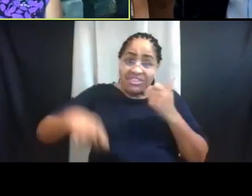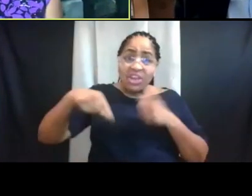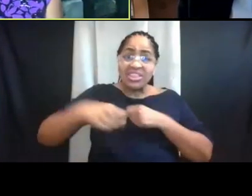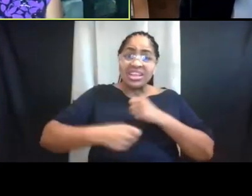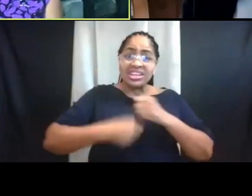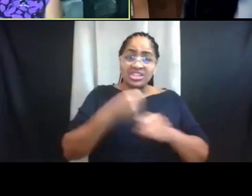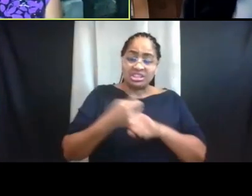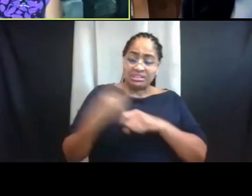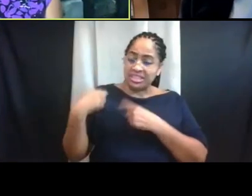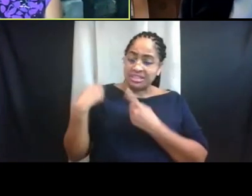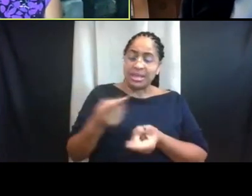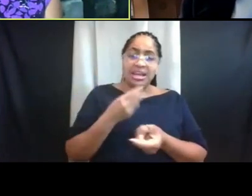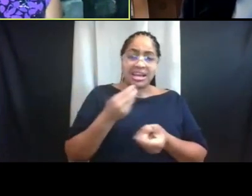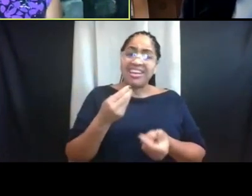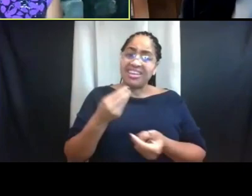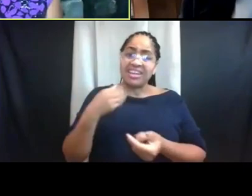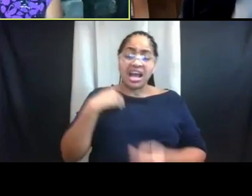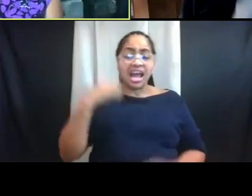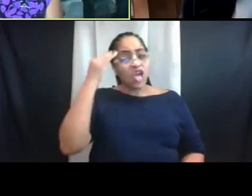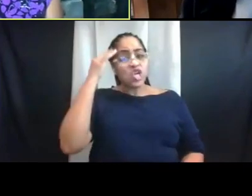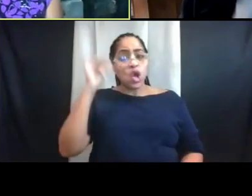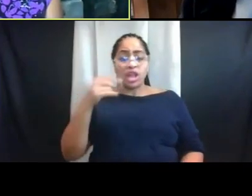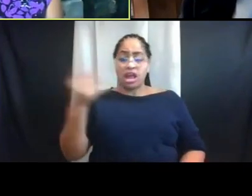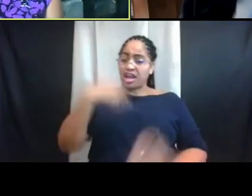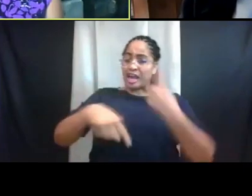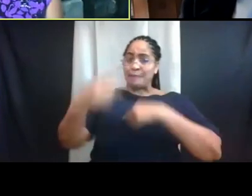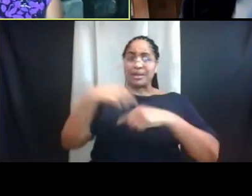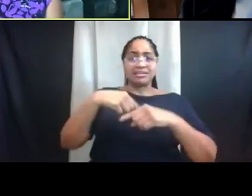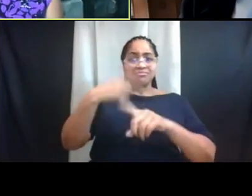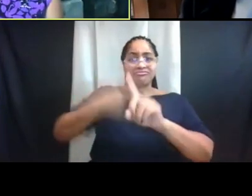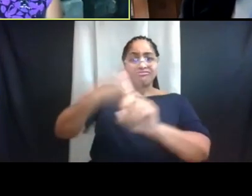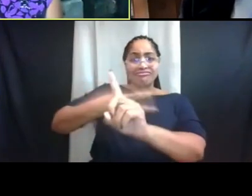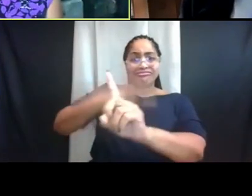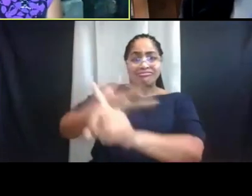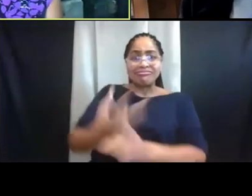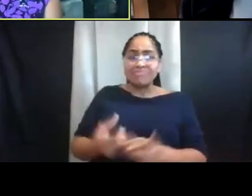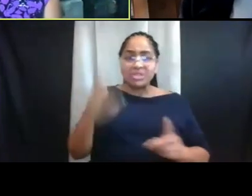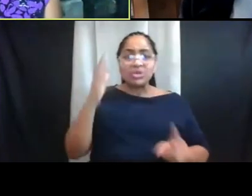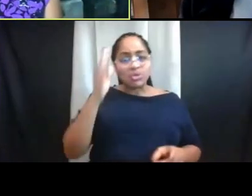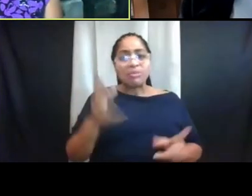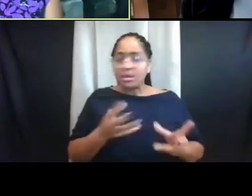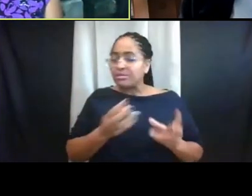are also gonna be challenging. And it's challenging for different reasons, for different families, for different students.